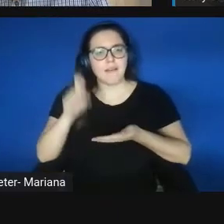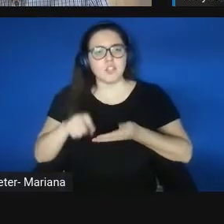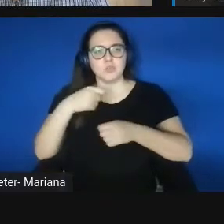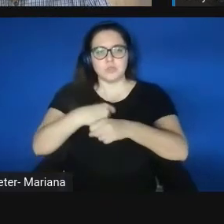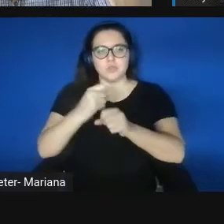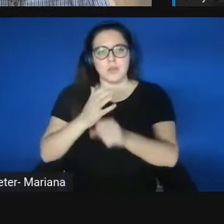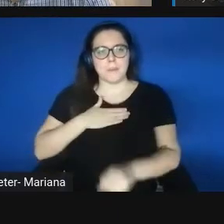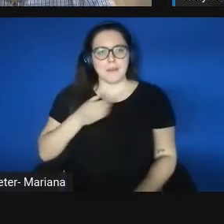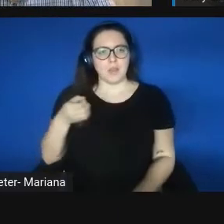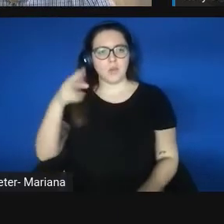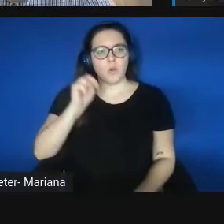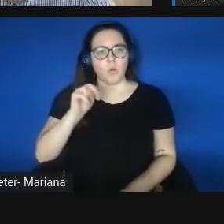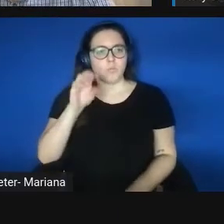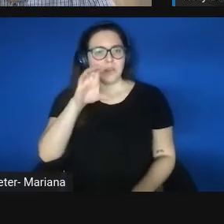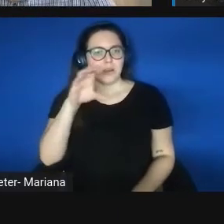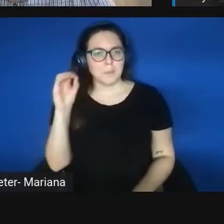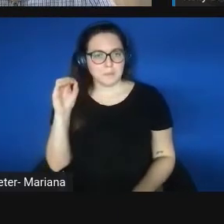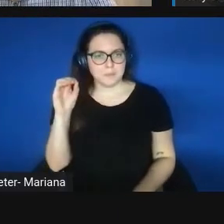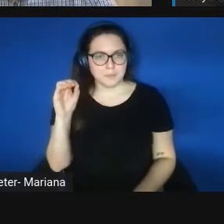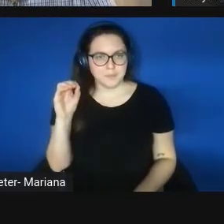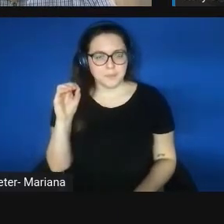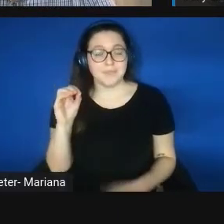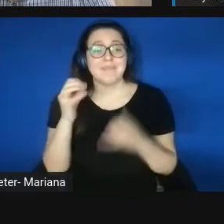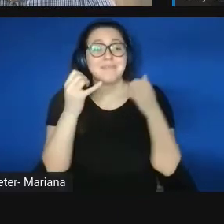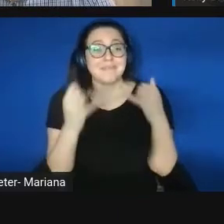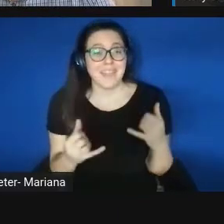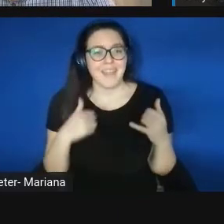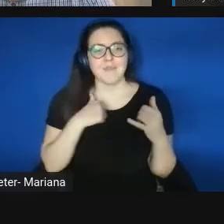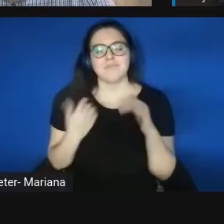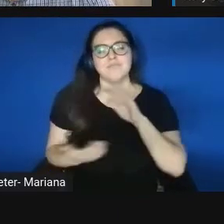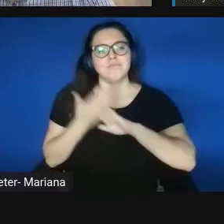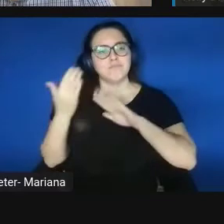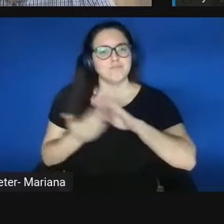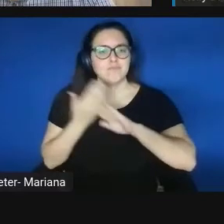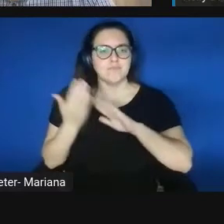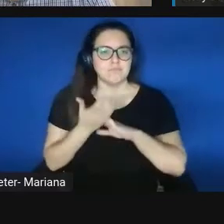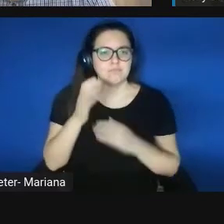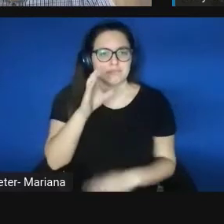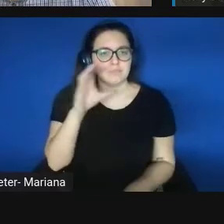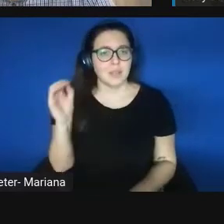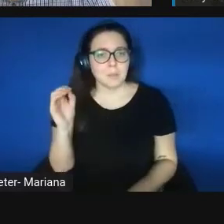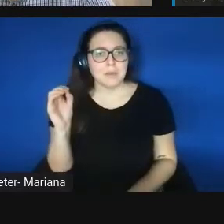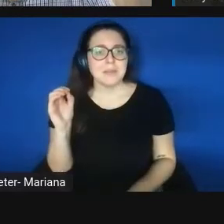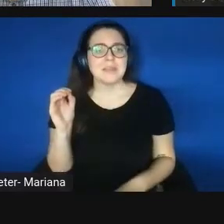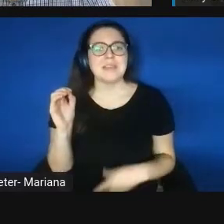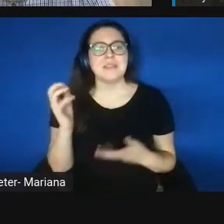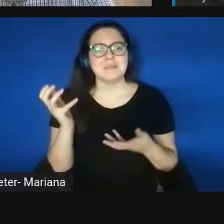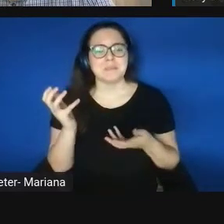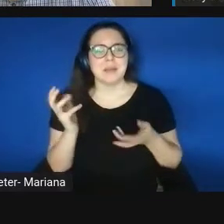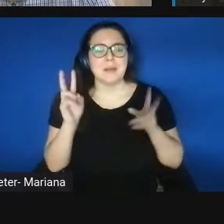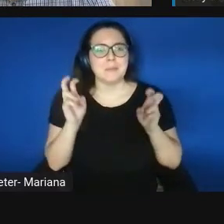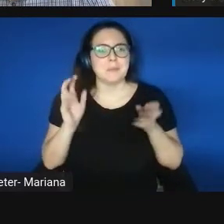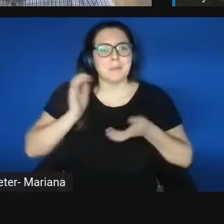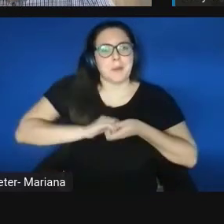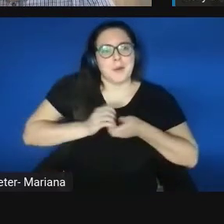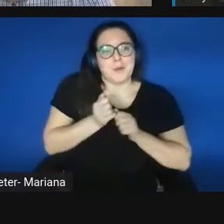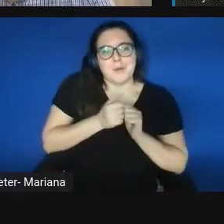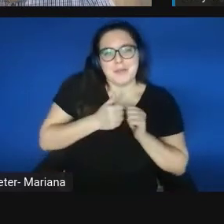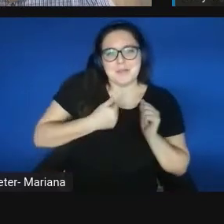And so now I run that company and work as myself as my academic.